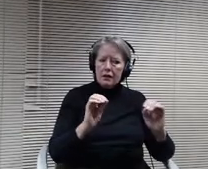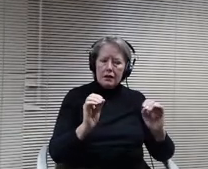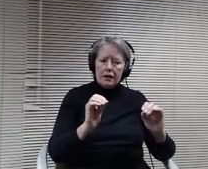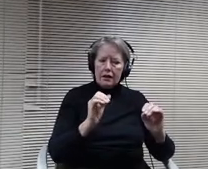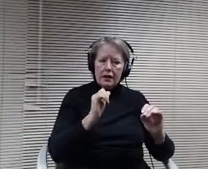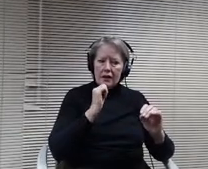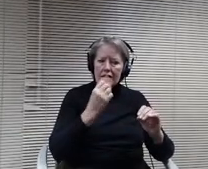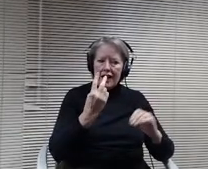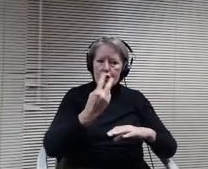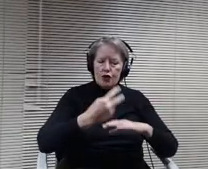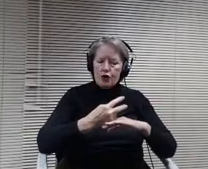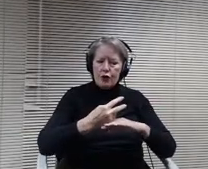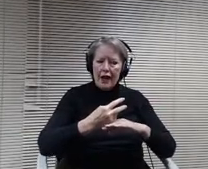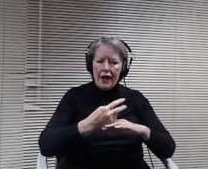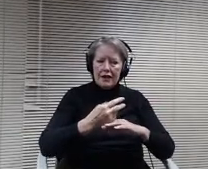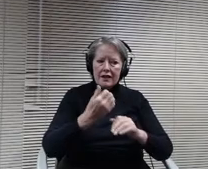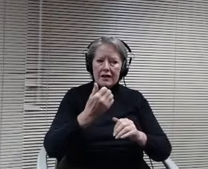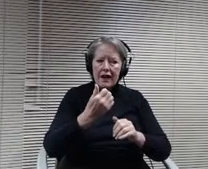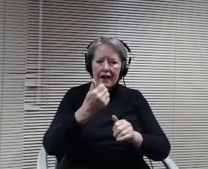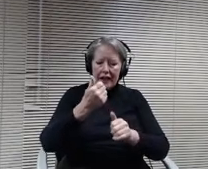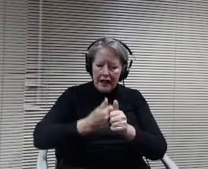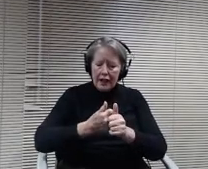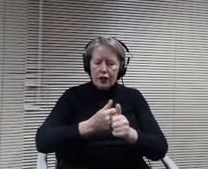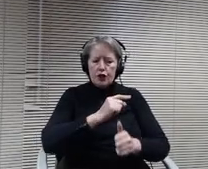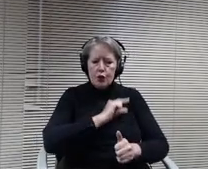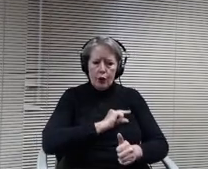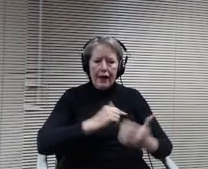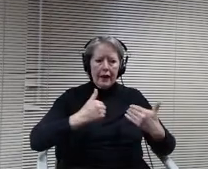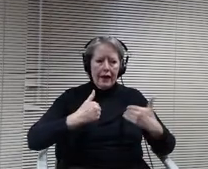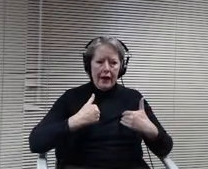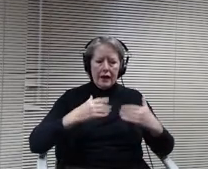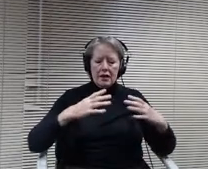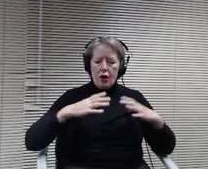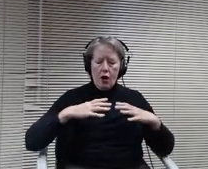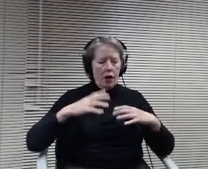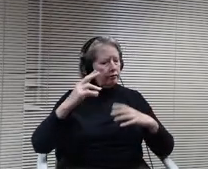Is that correctly? Everybody's in school different? OK, thank you for clarifying.